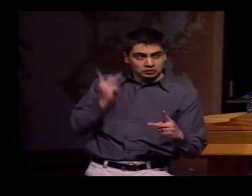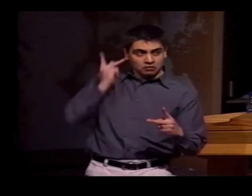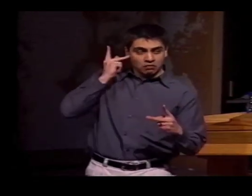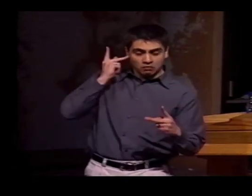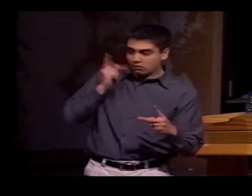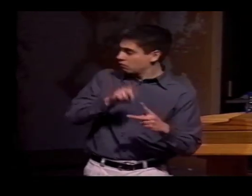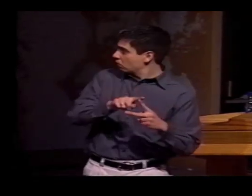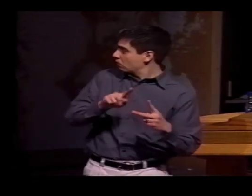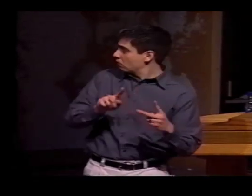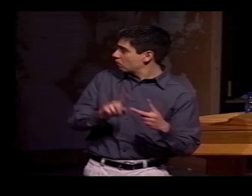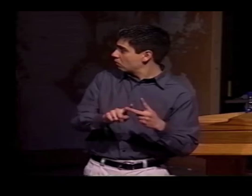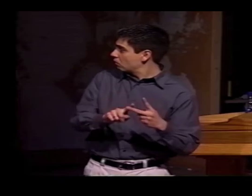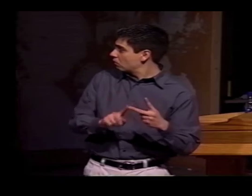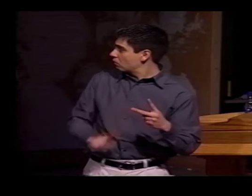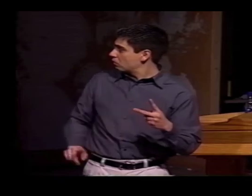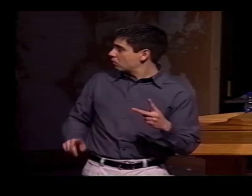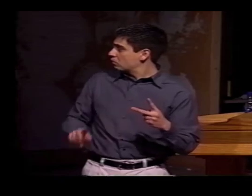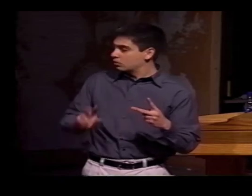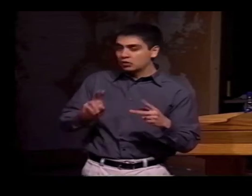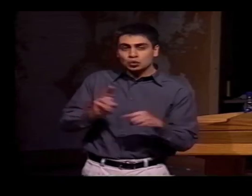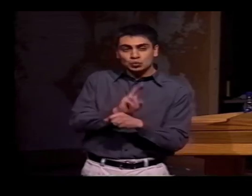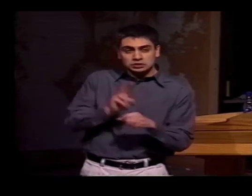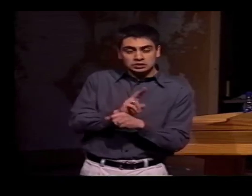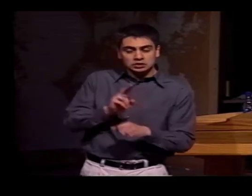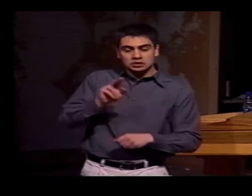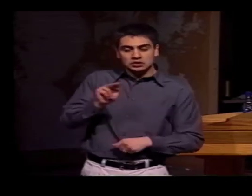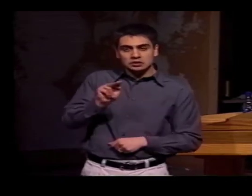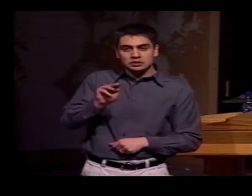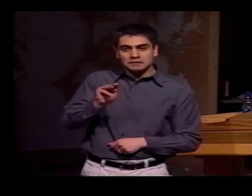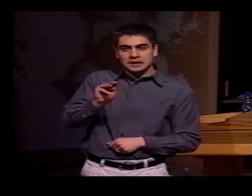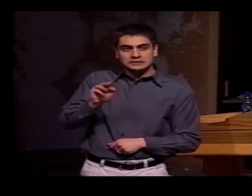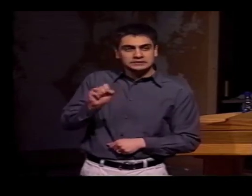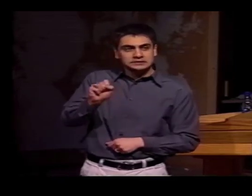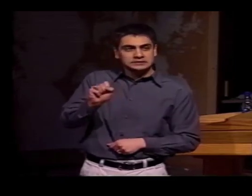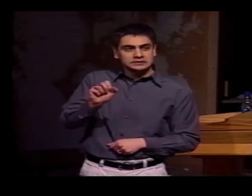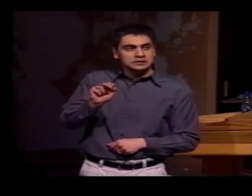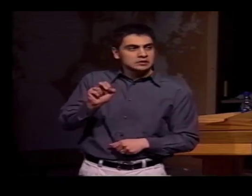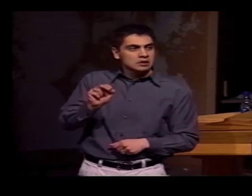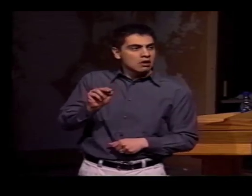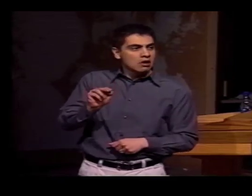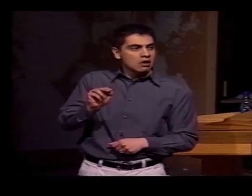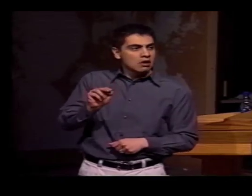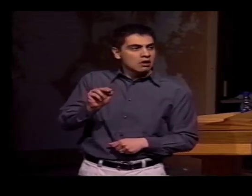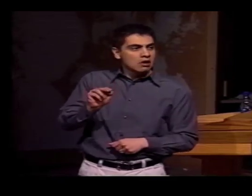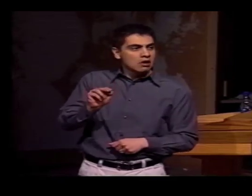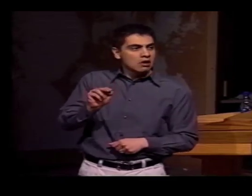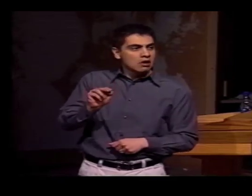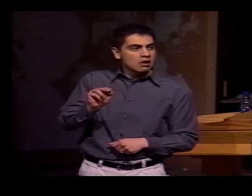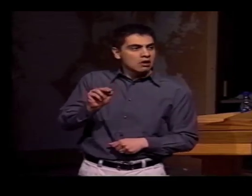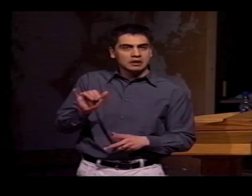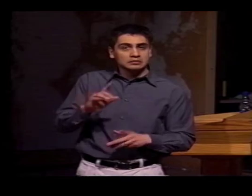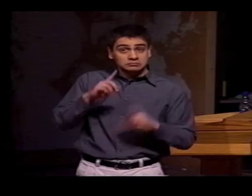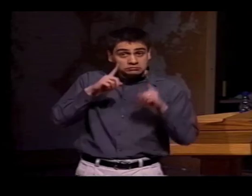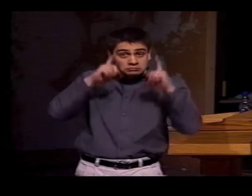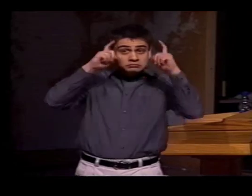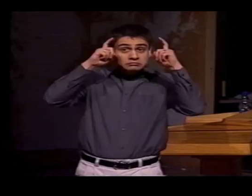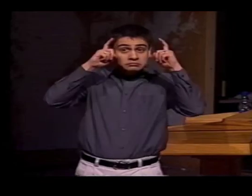THERE ARE DIFFERENT TYPES OF INTERFERENCE, ONE BEING PHONOLOGICAL AND THE OTHER USING NON-MANUAL SIGNALS, NMS,